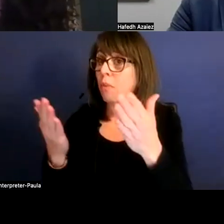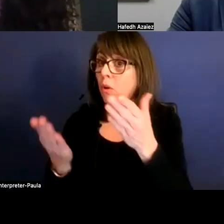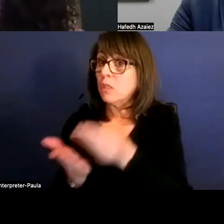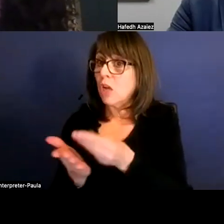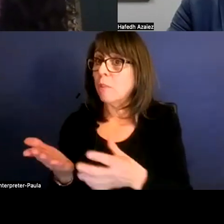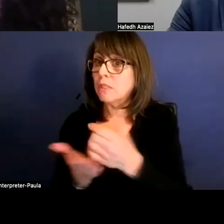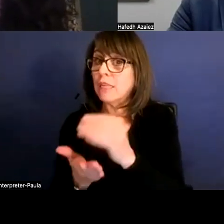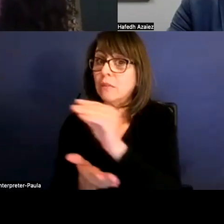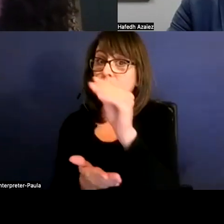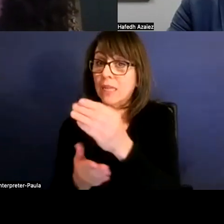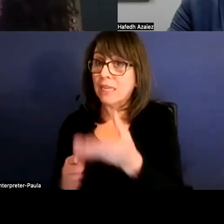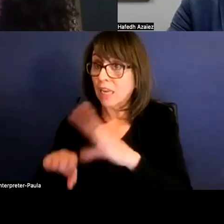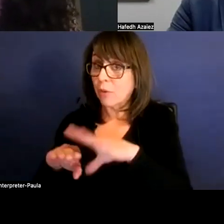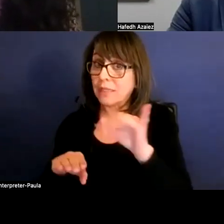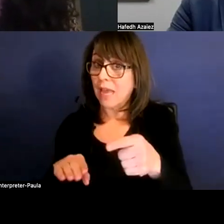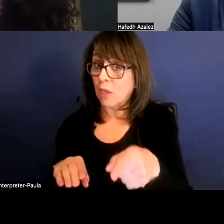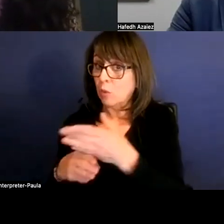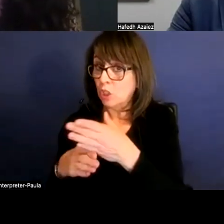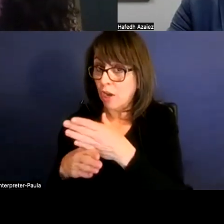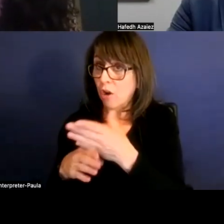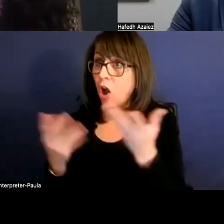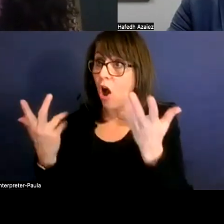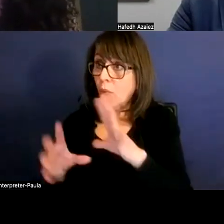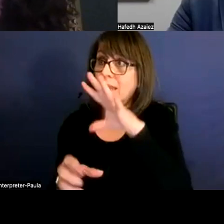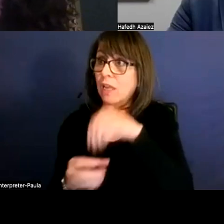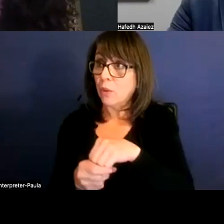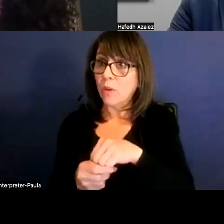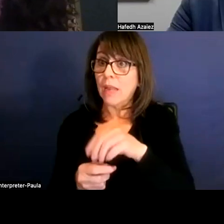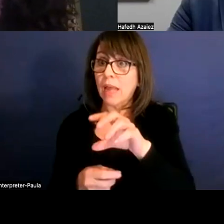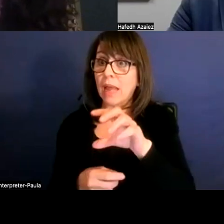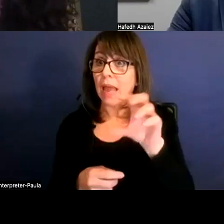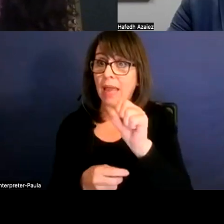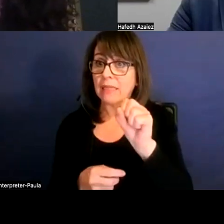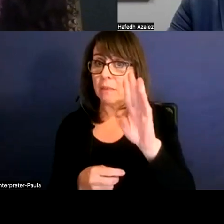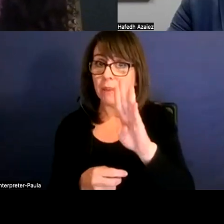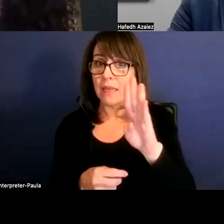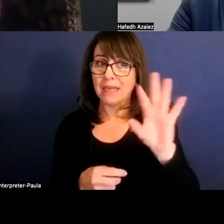percentage increases that you shared, already including the SB 9 recommendation